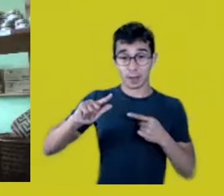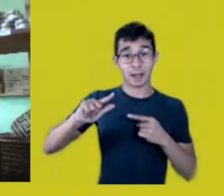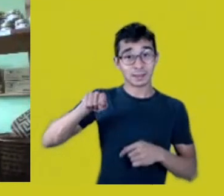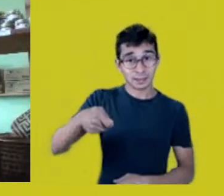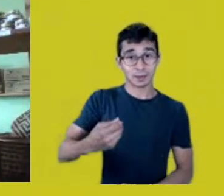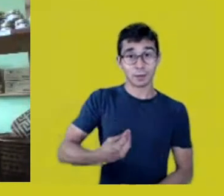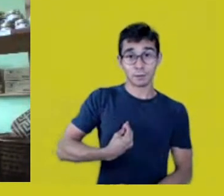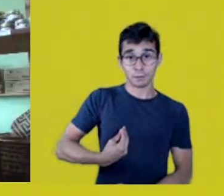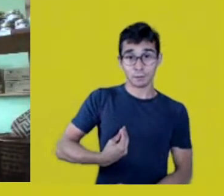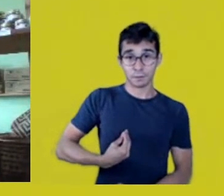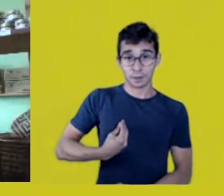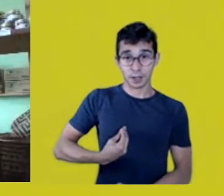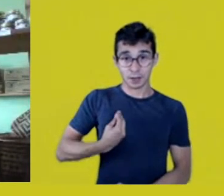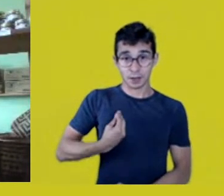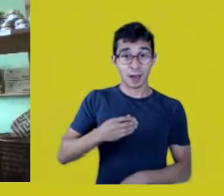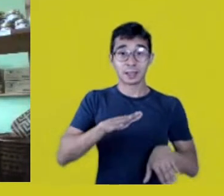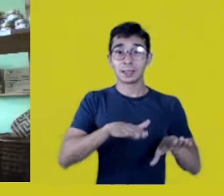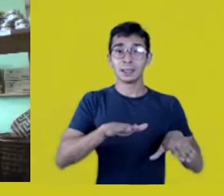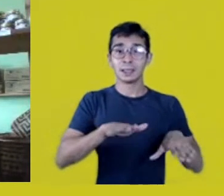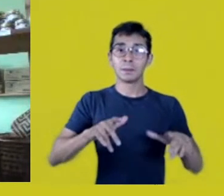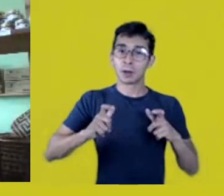and the place we’re in.